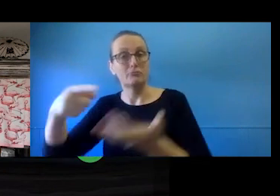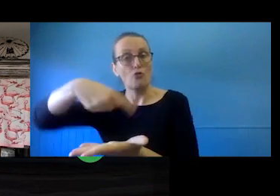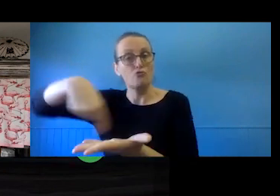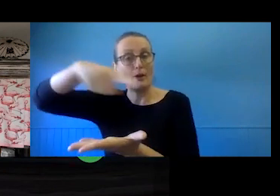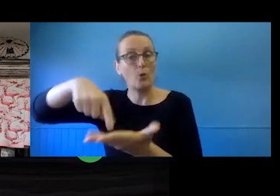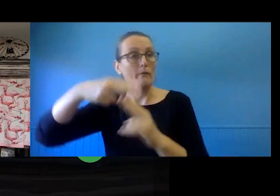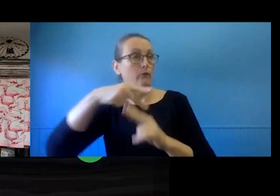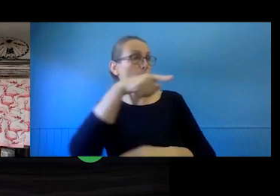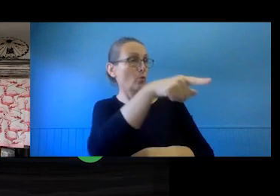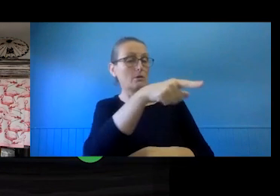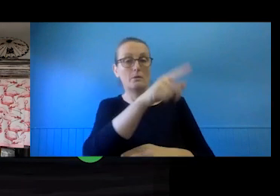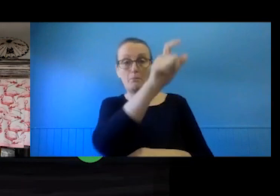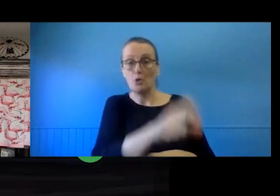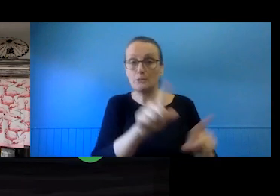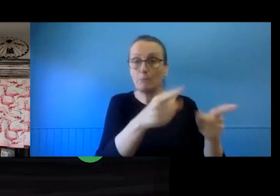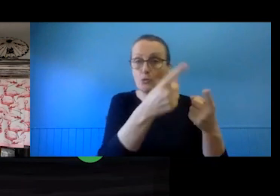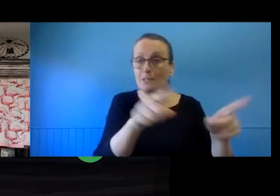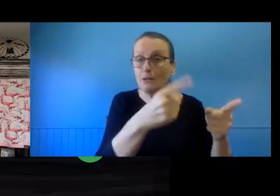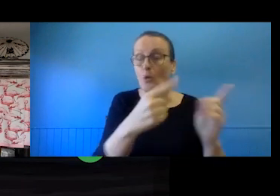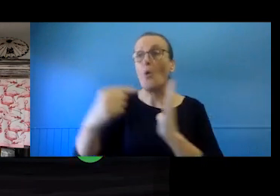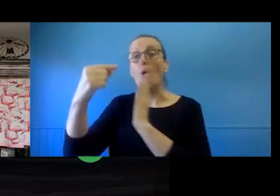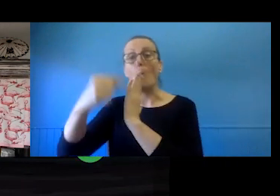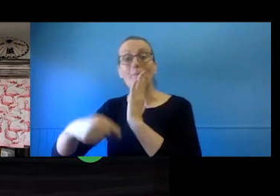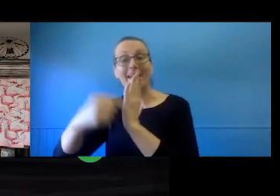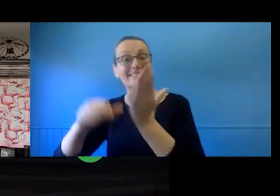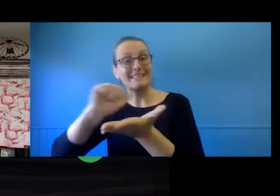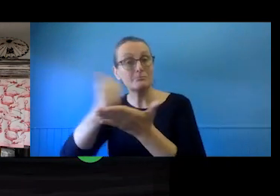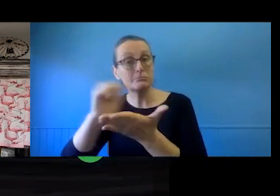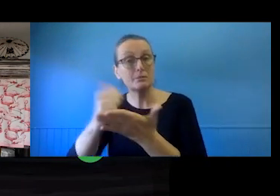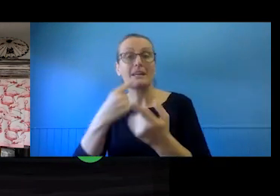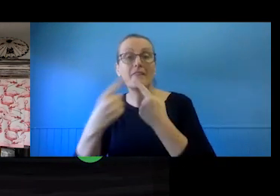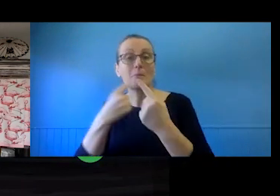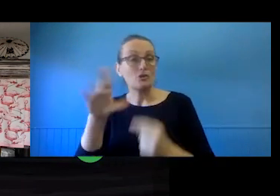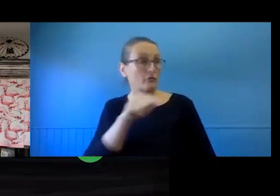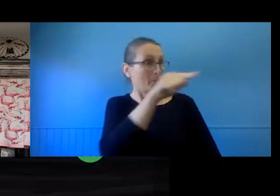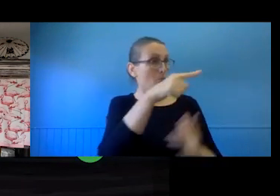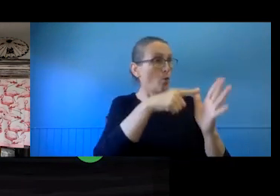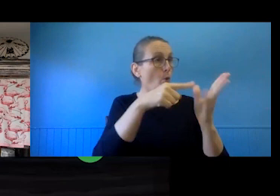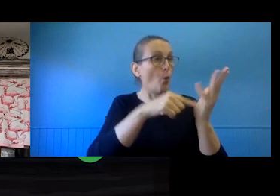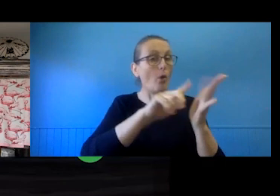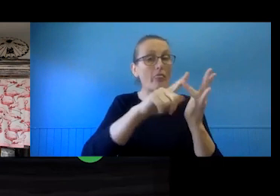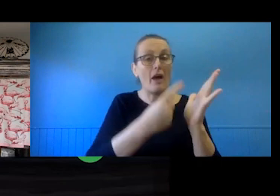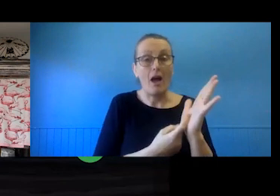magazine has published material written by an author or writer or journalist.